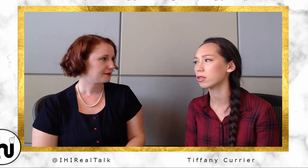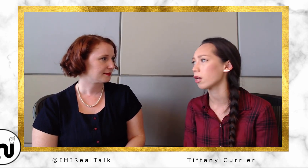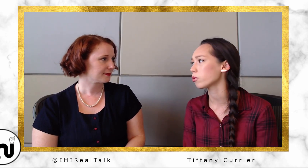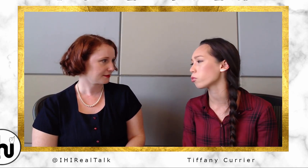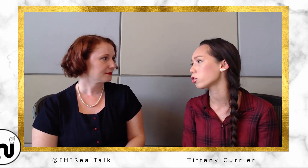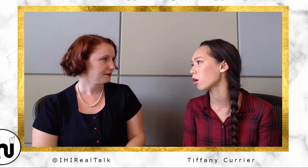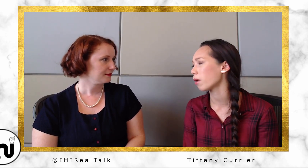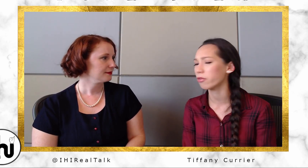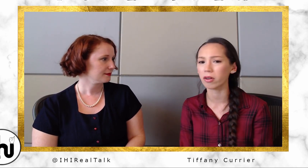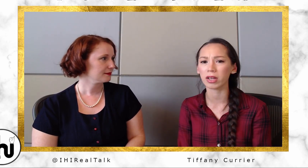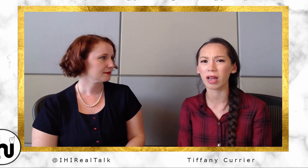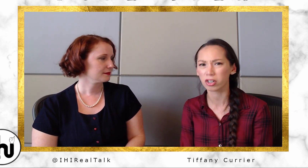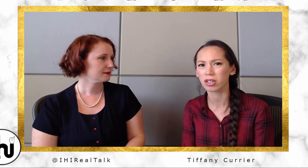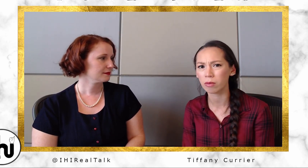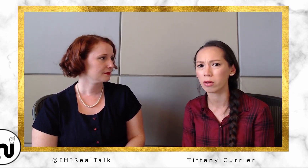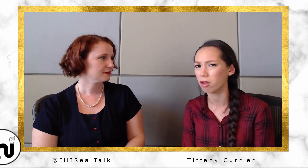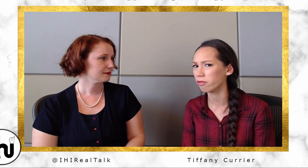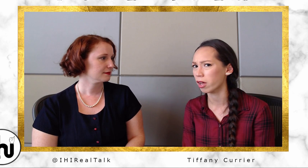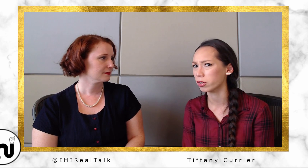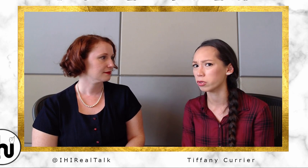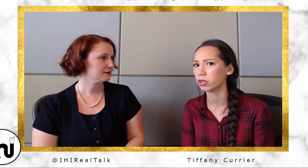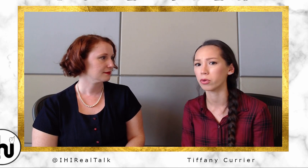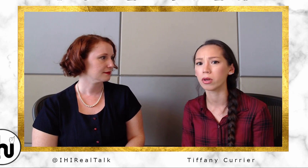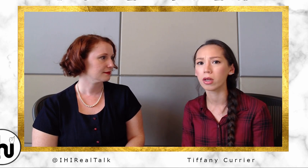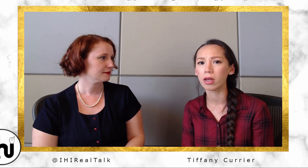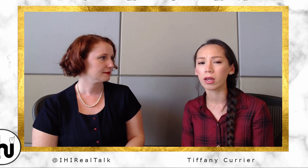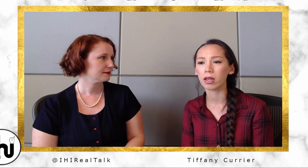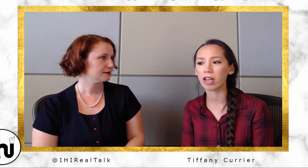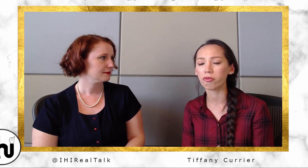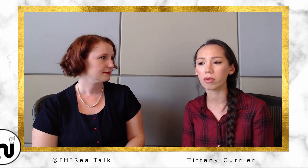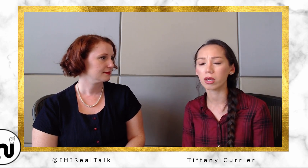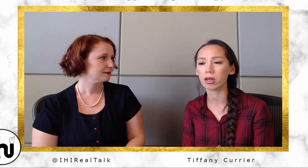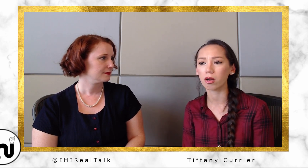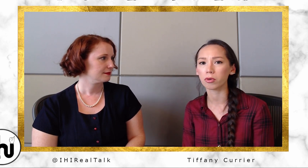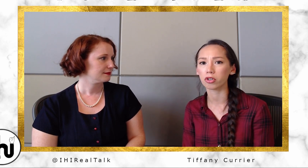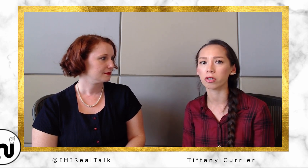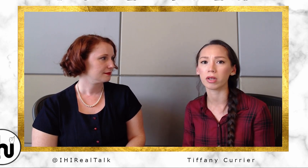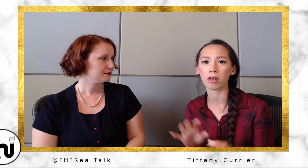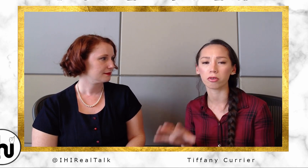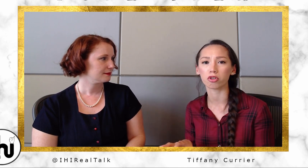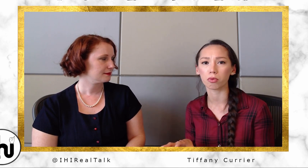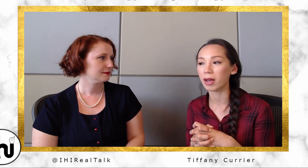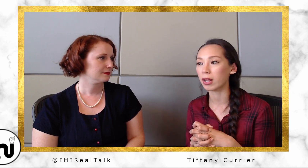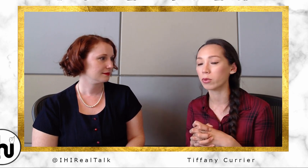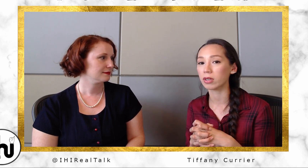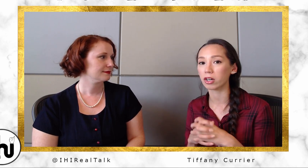that was one job I felt like actually gave me a lot of value too. It gave me an opportunity to meet other interpreters. It was actually